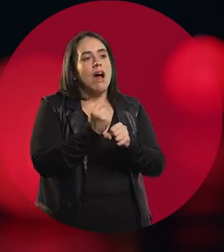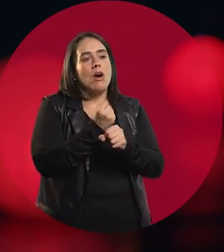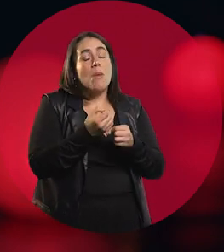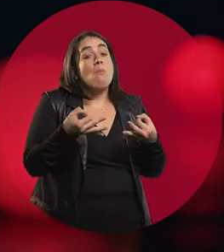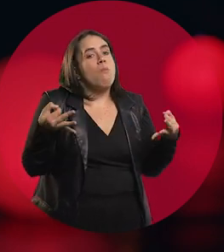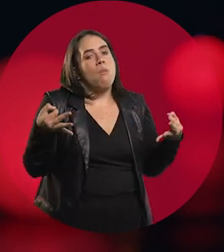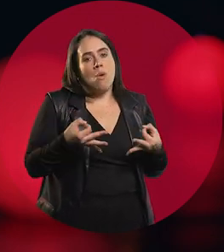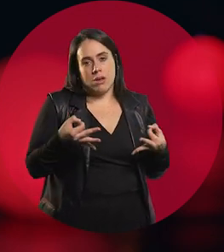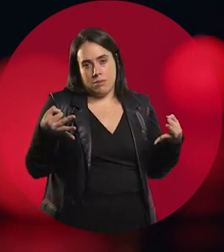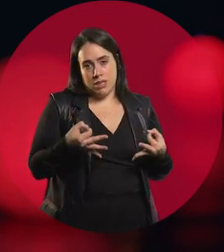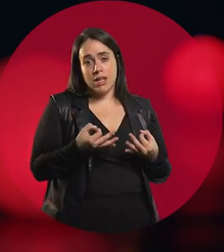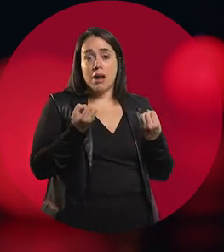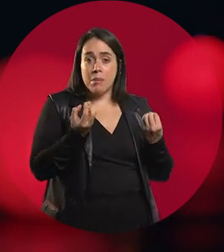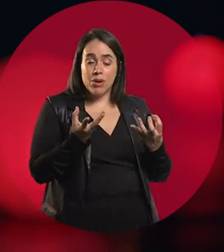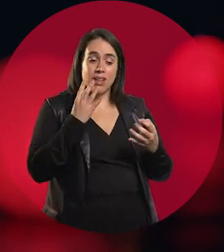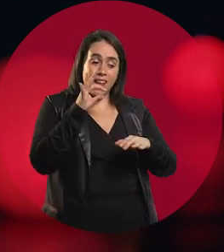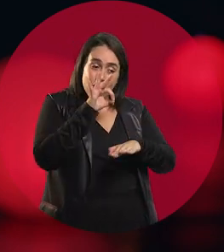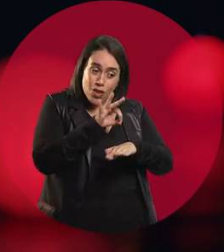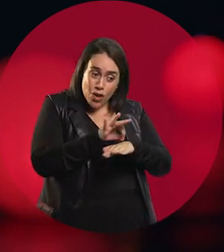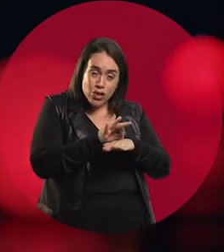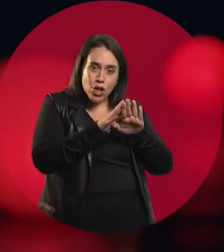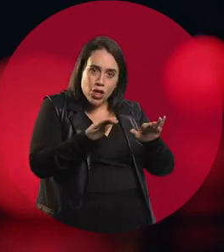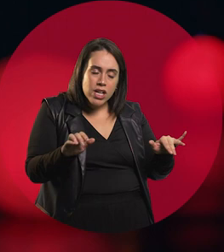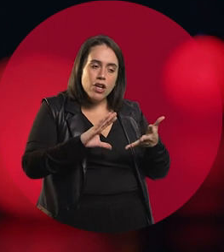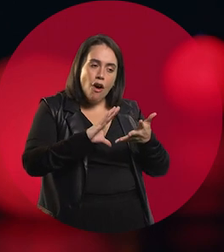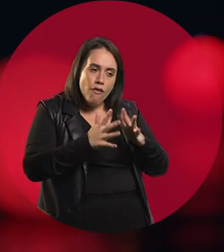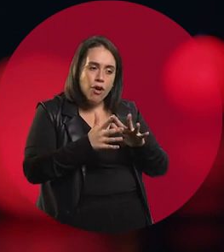is very particular, because it is one of the purely preventive disciplines.